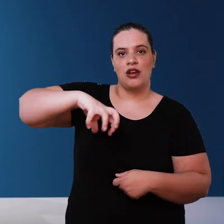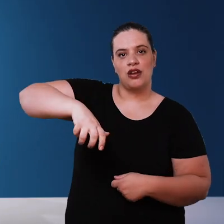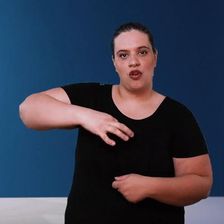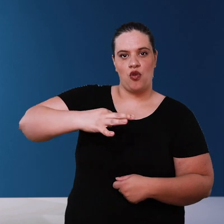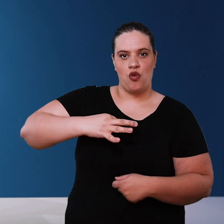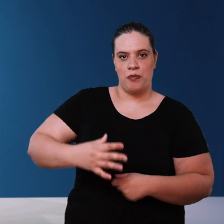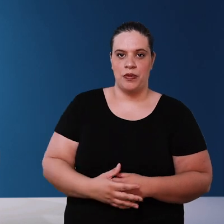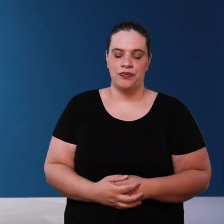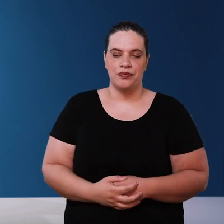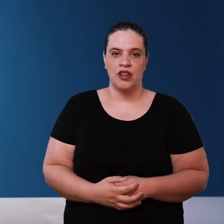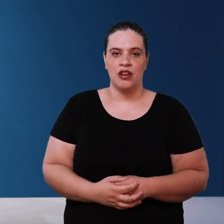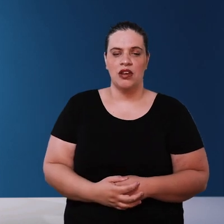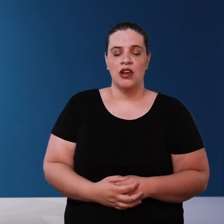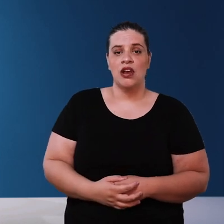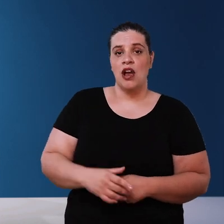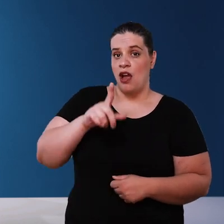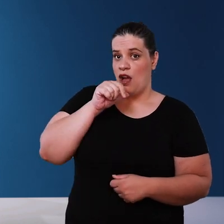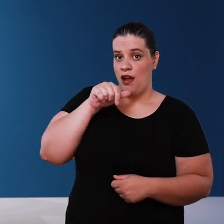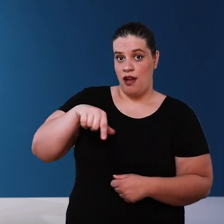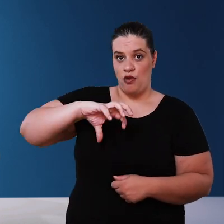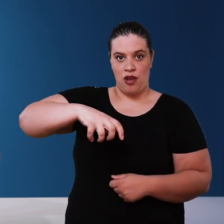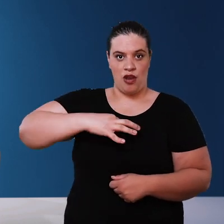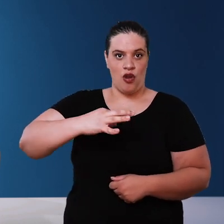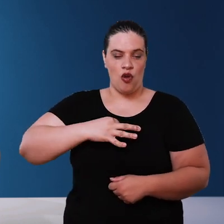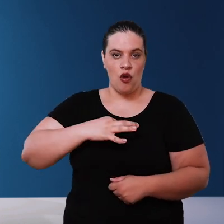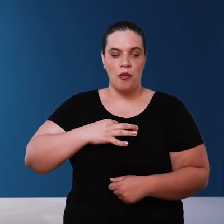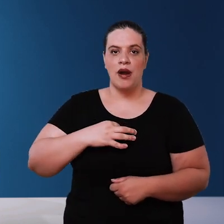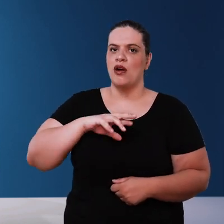washing machine water non- potable water Noble because it needs a